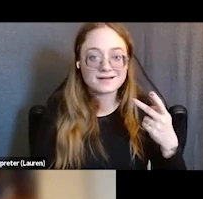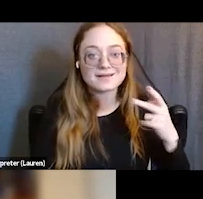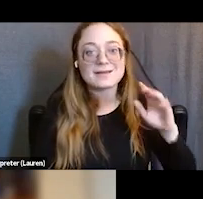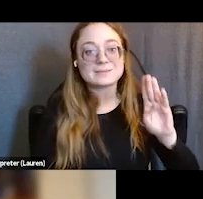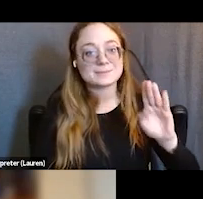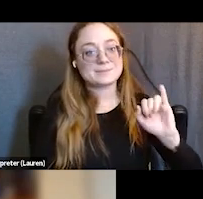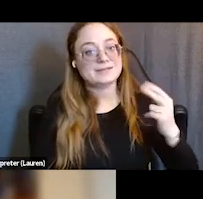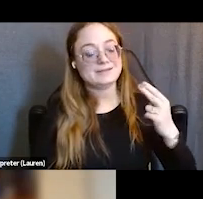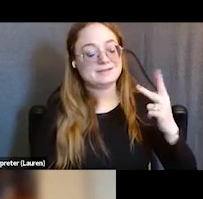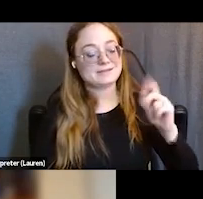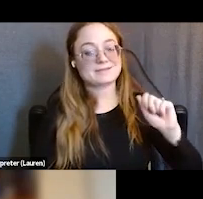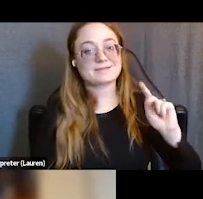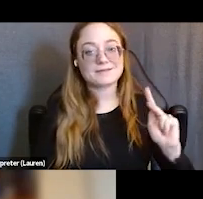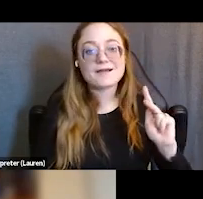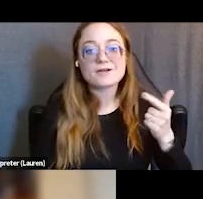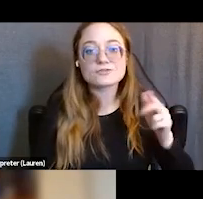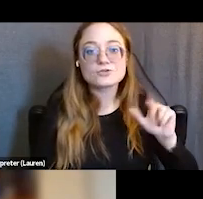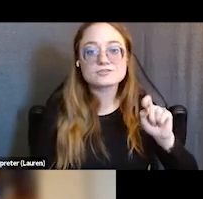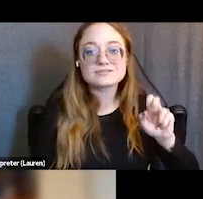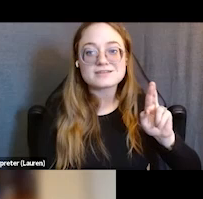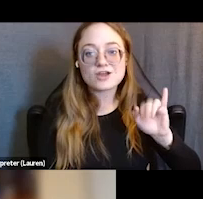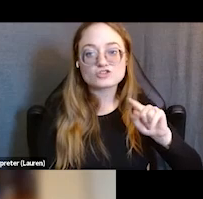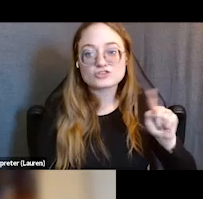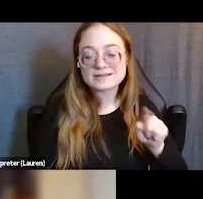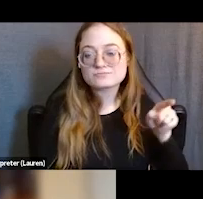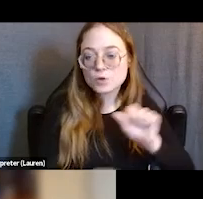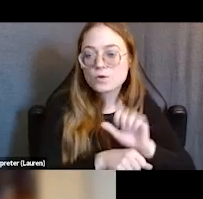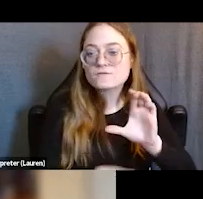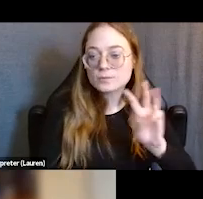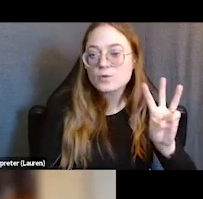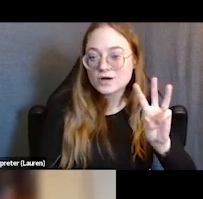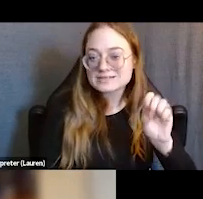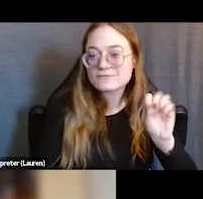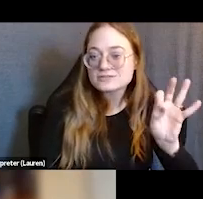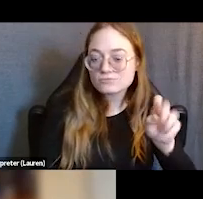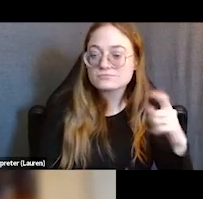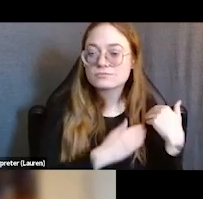of Restorative Reentry at Community Works in San Francisco. She is responsible for assisting her Reentry colleagues